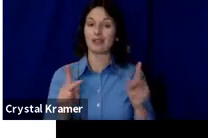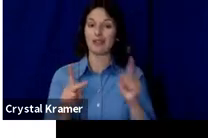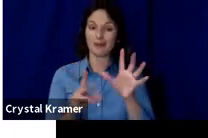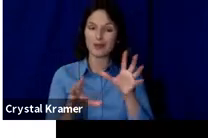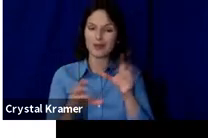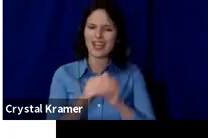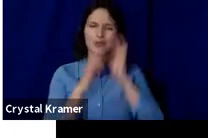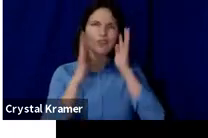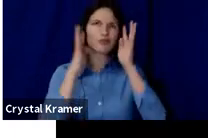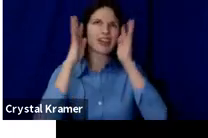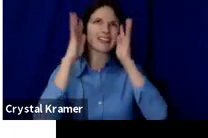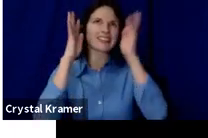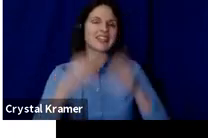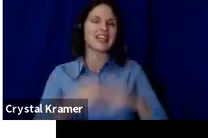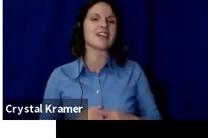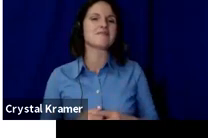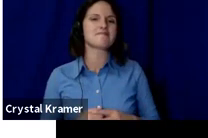These are some of the areas that people give.